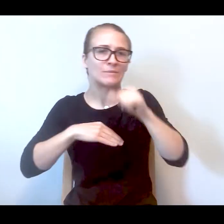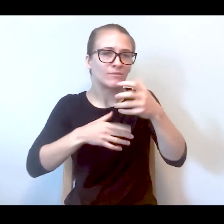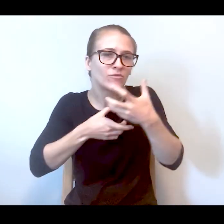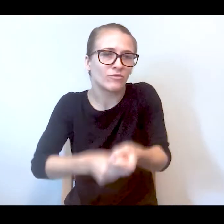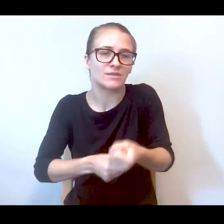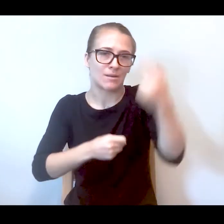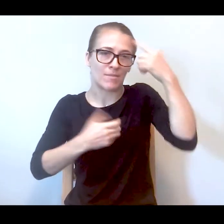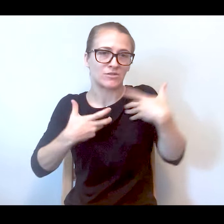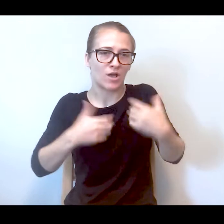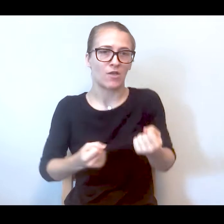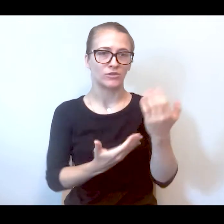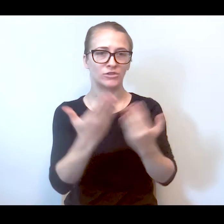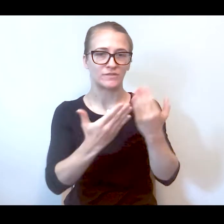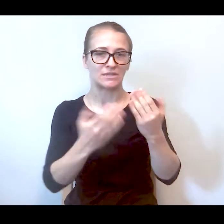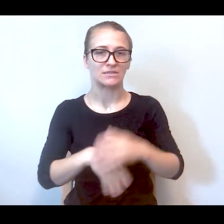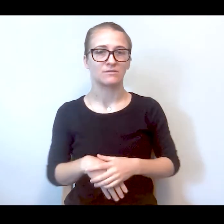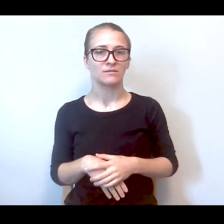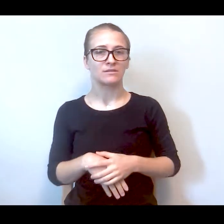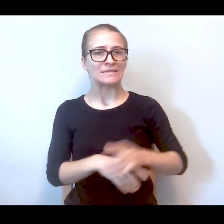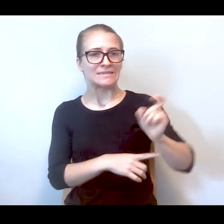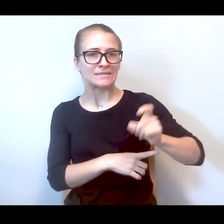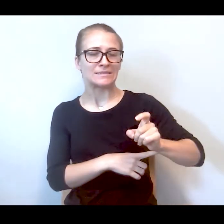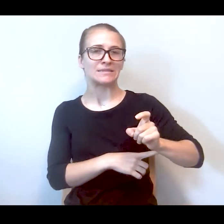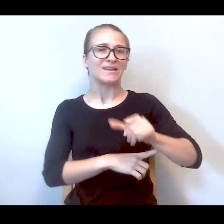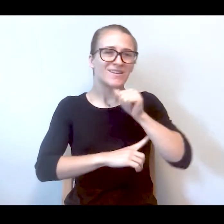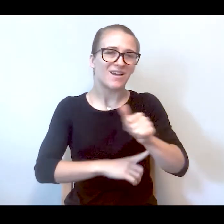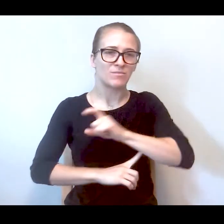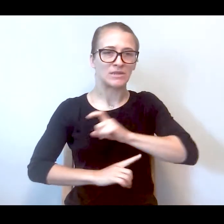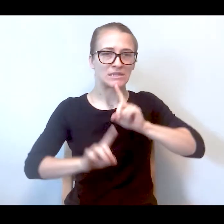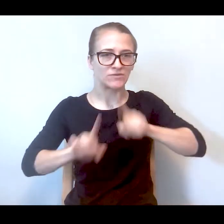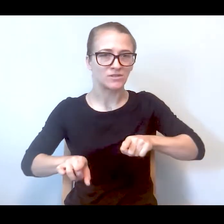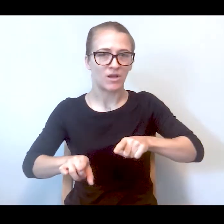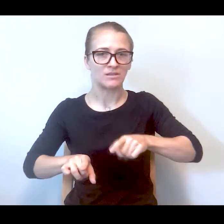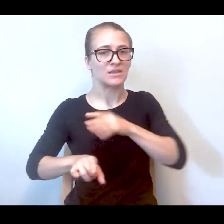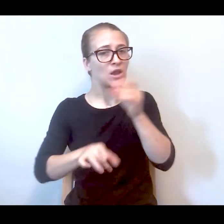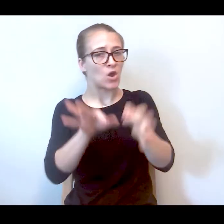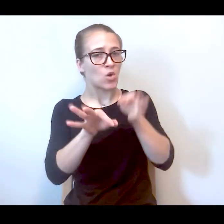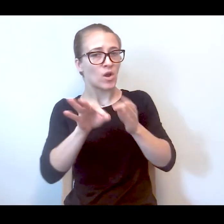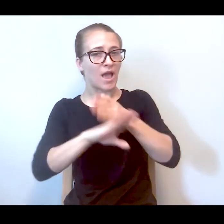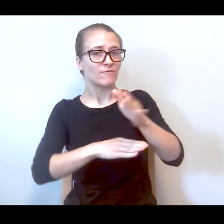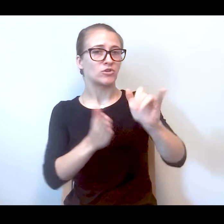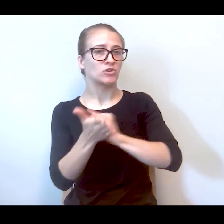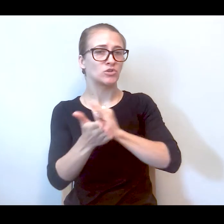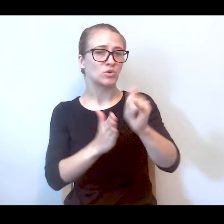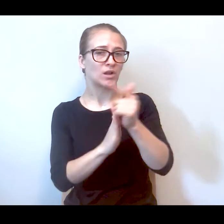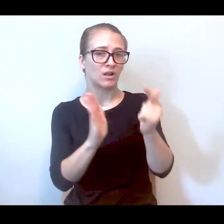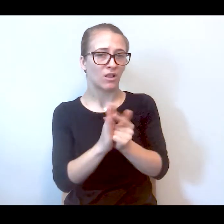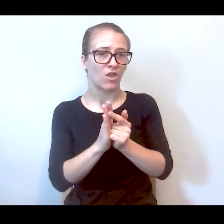deepening distrust of those resources. Their fight continues in the courts after New York's